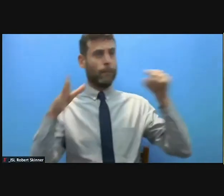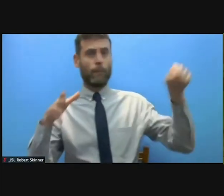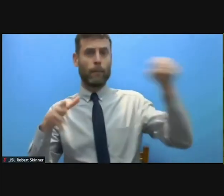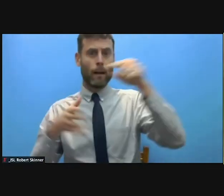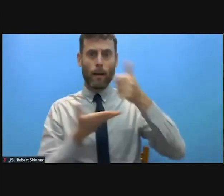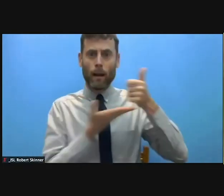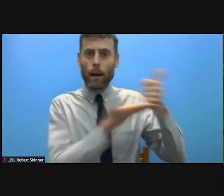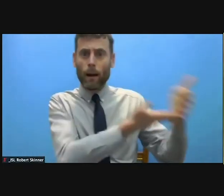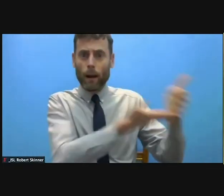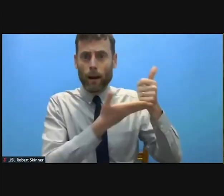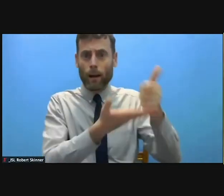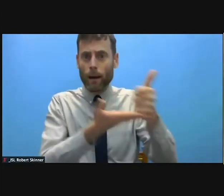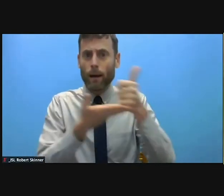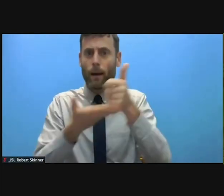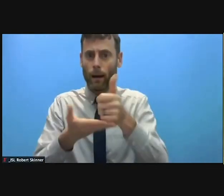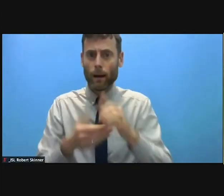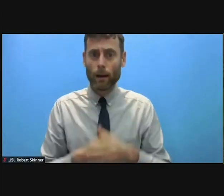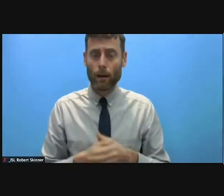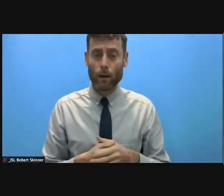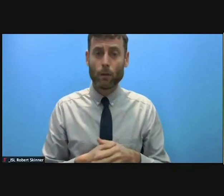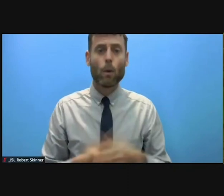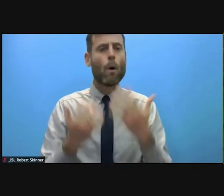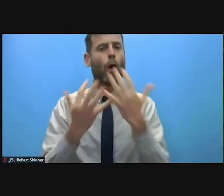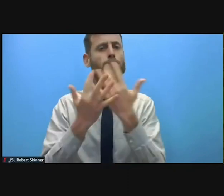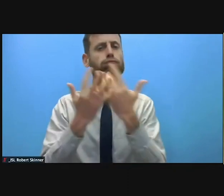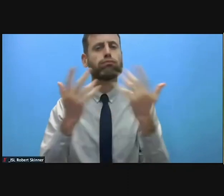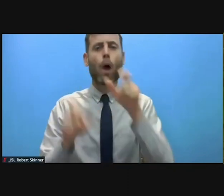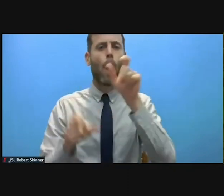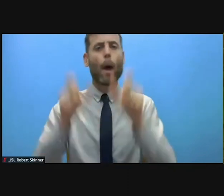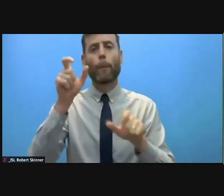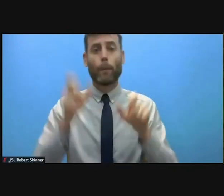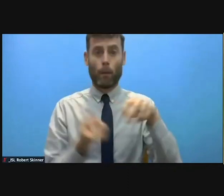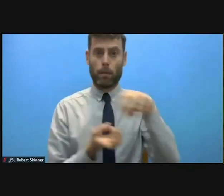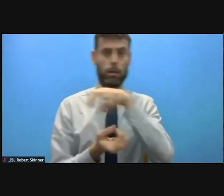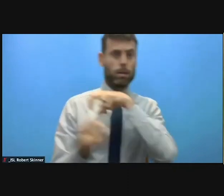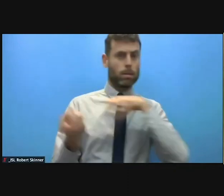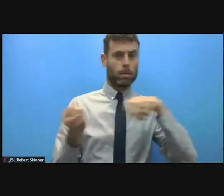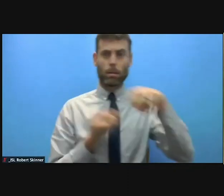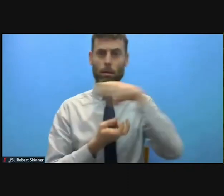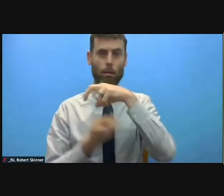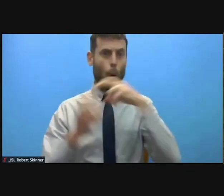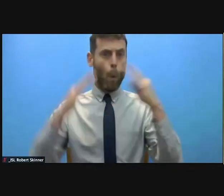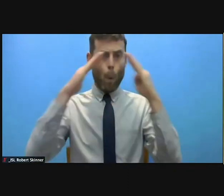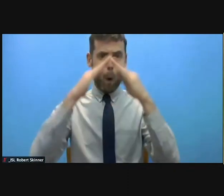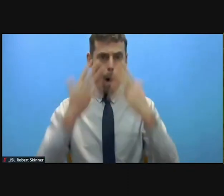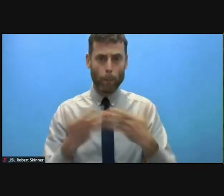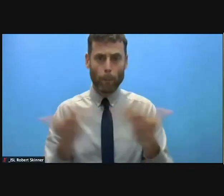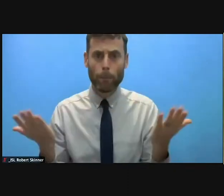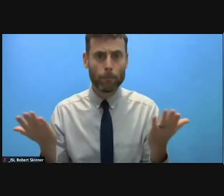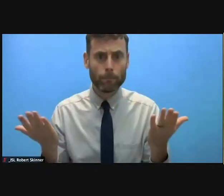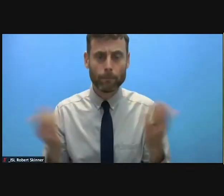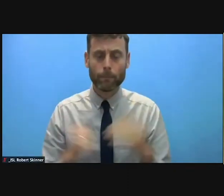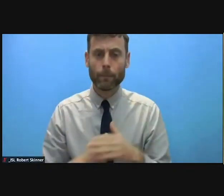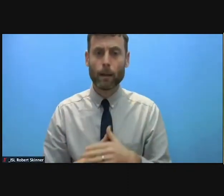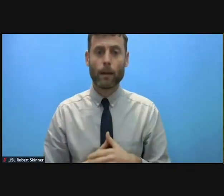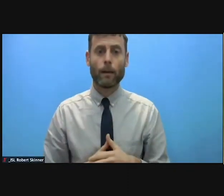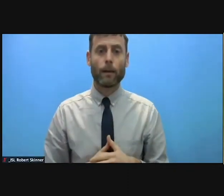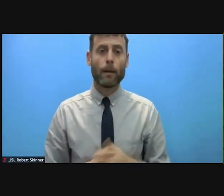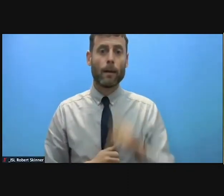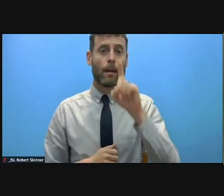of forceable displacement. By the end of last year we had nearly 80 million people displaced